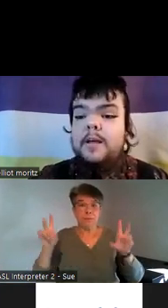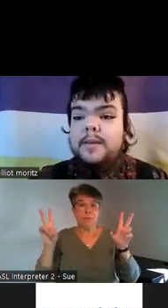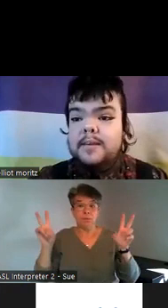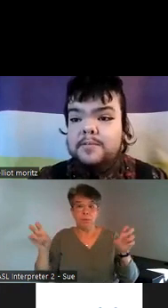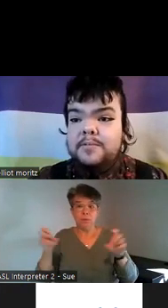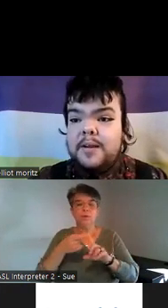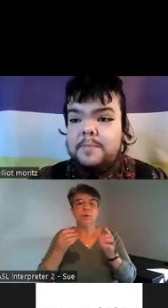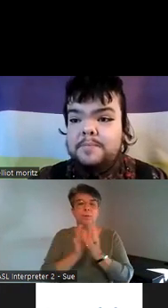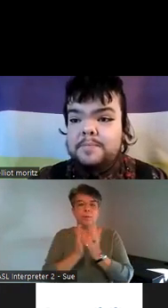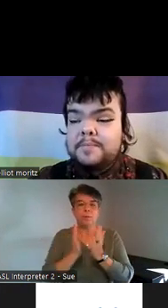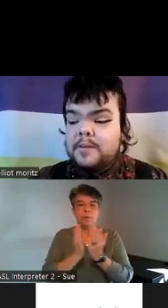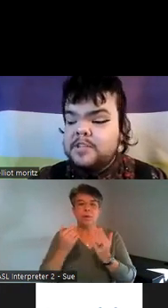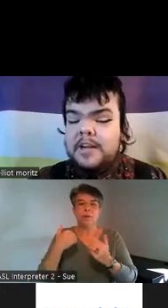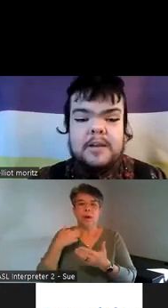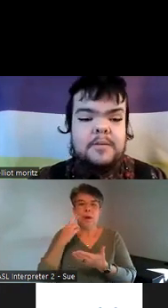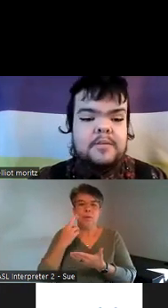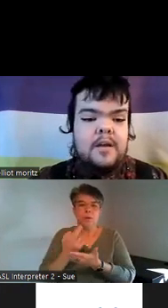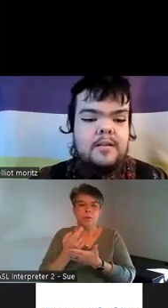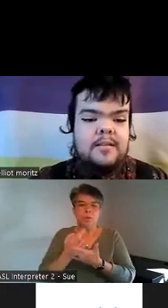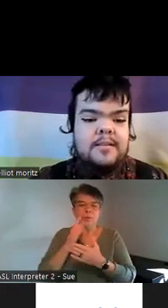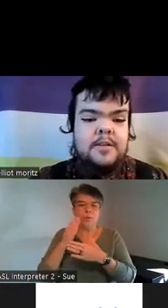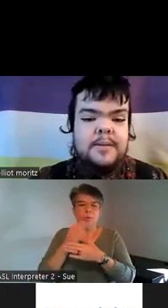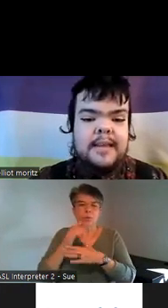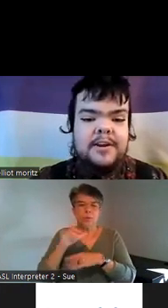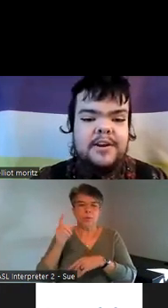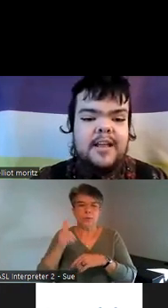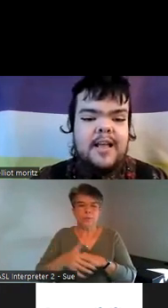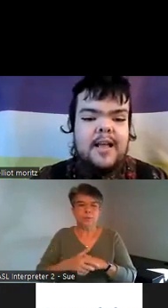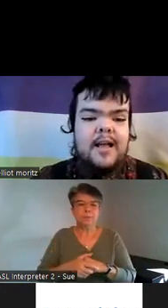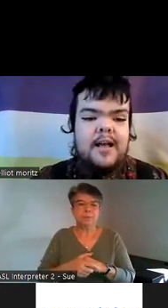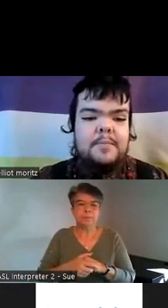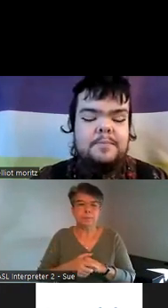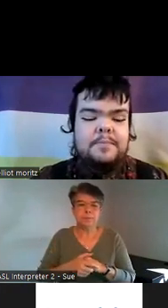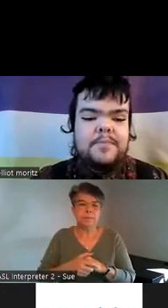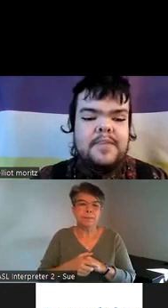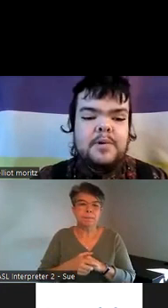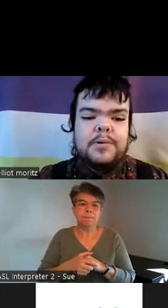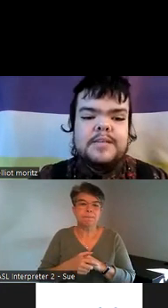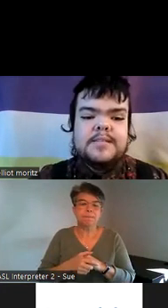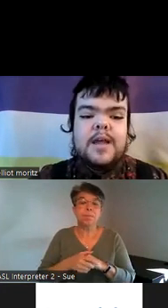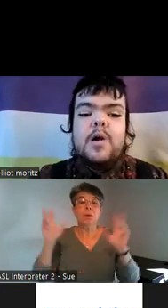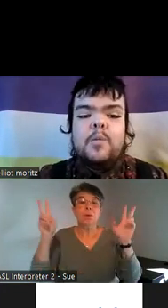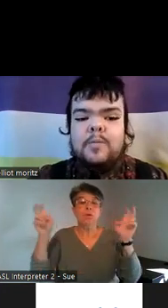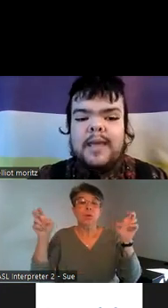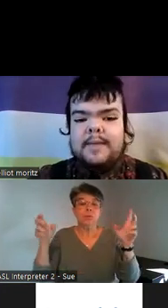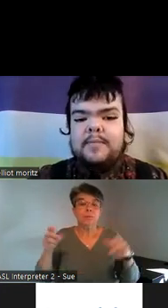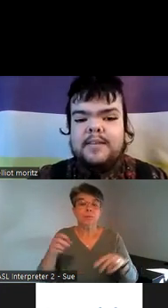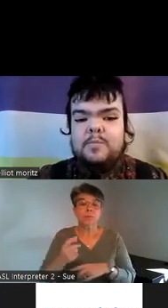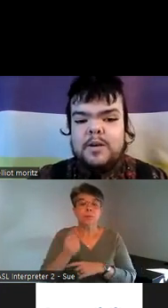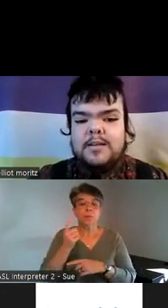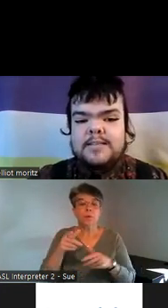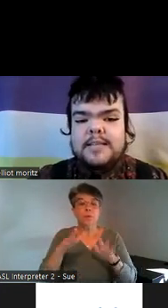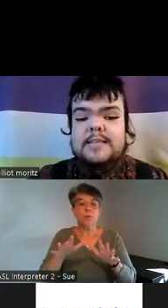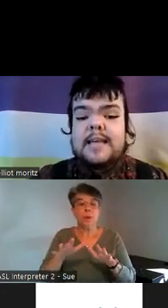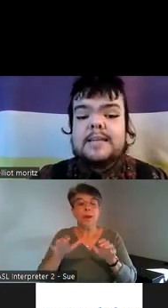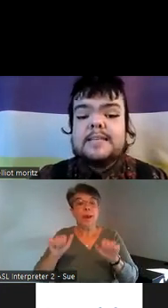I'll be um sharing with y'all a little bit later um and the quote is one way ableism works is that